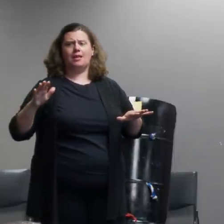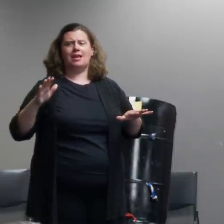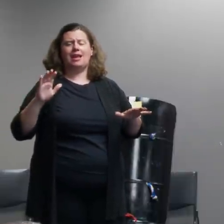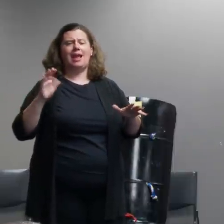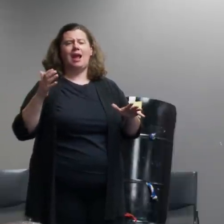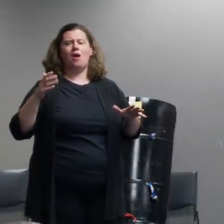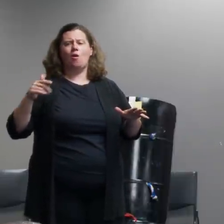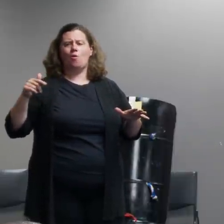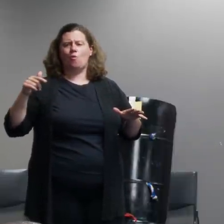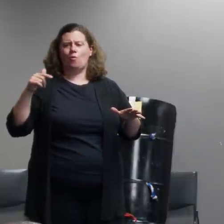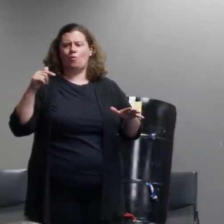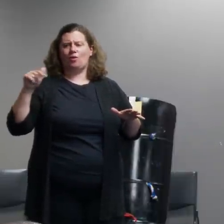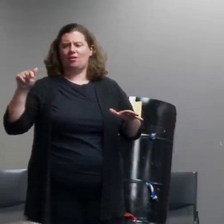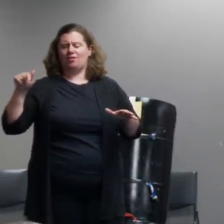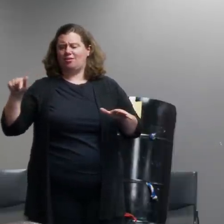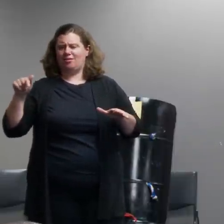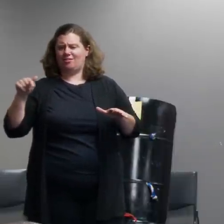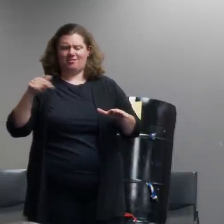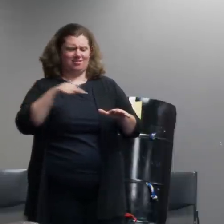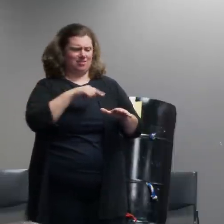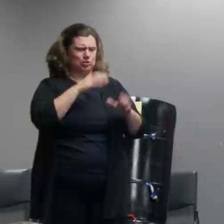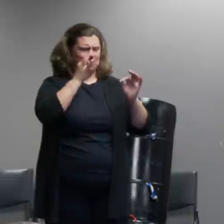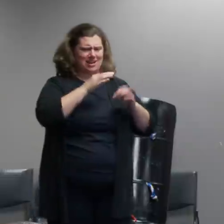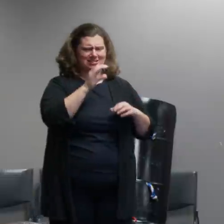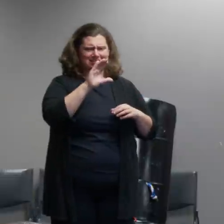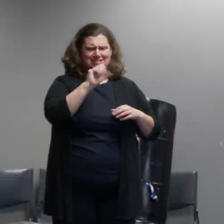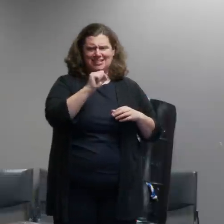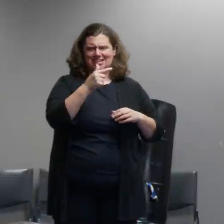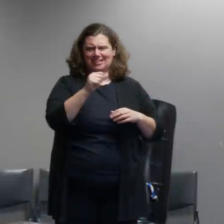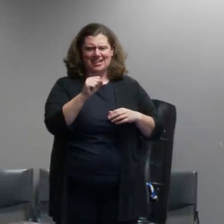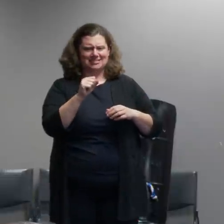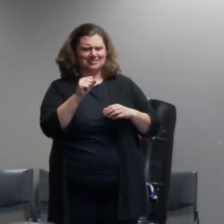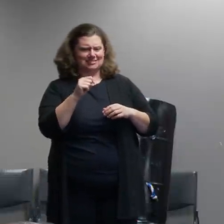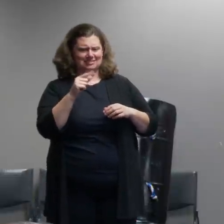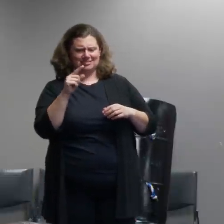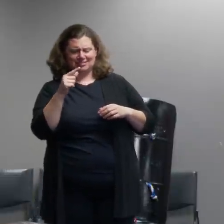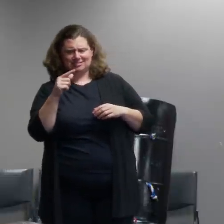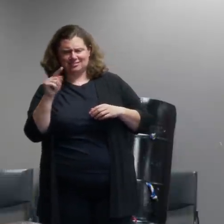industry on those groups so the question is what's the thinking that